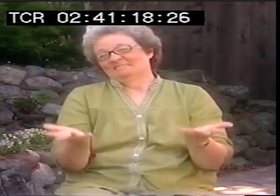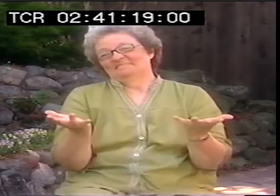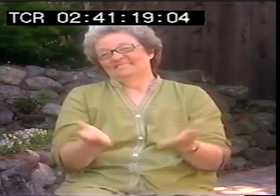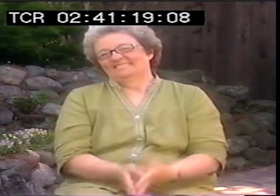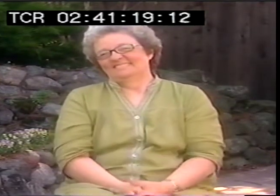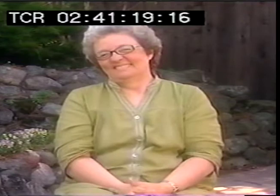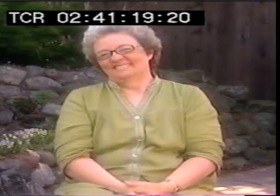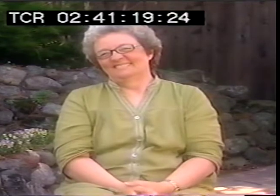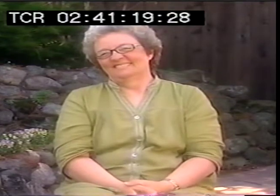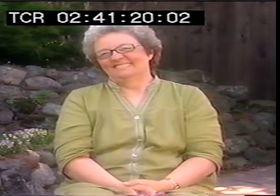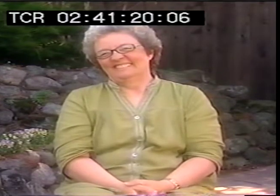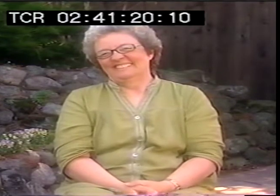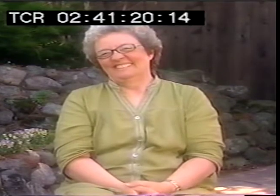is to have voiceover of any kind.